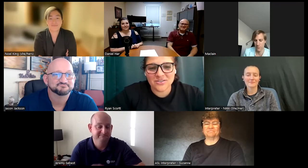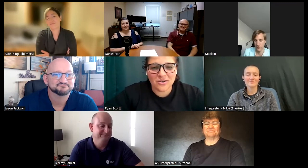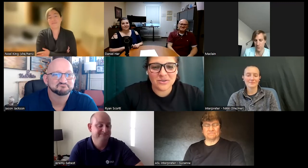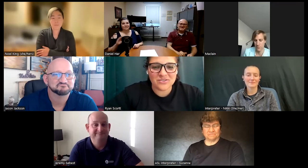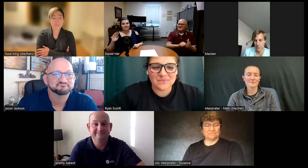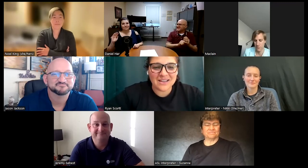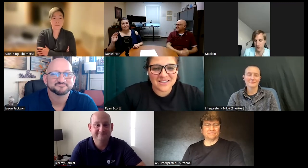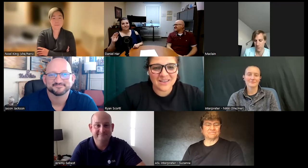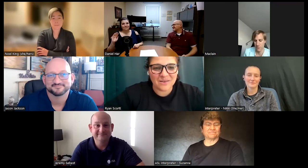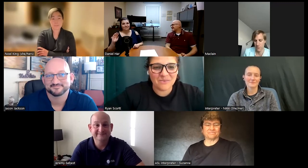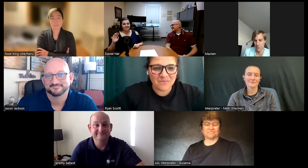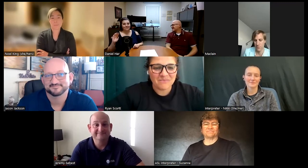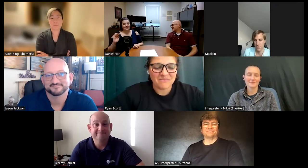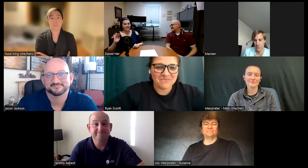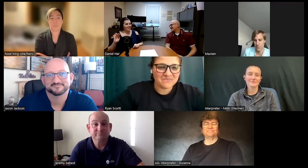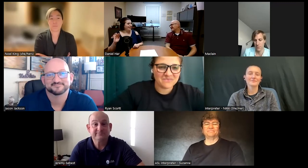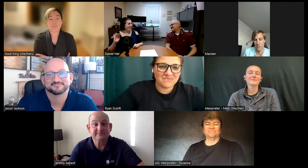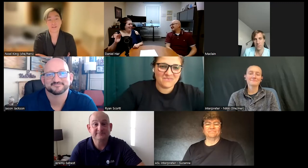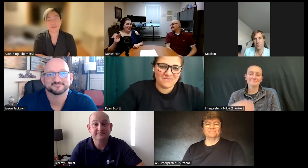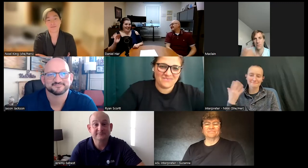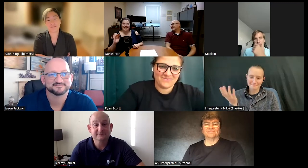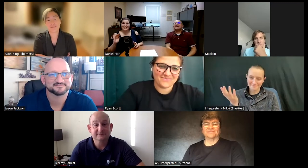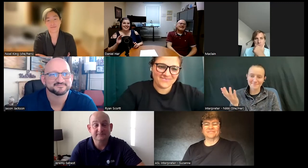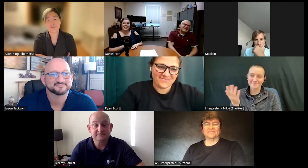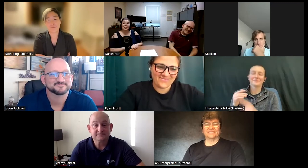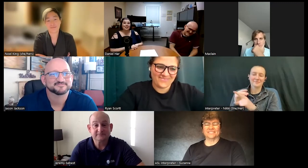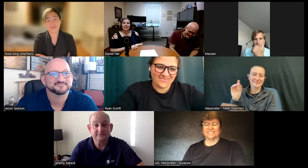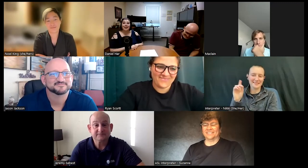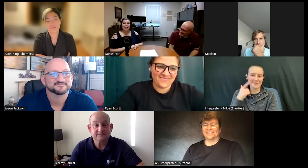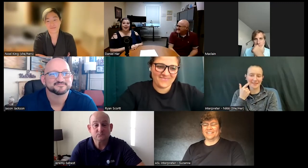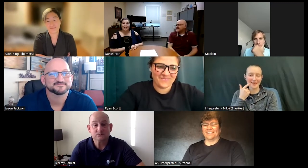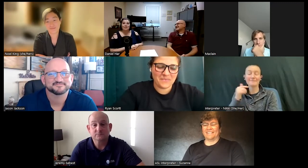you in so much respect thank you this is Angela